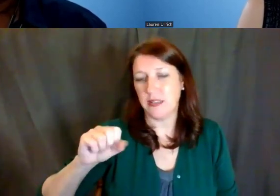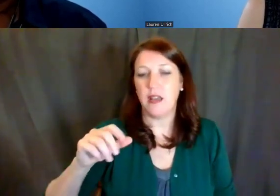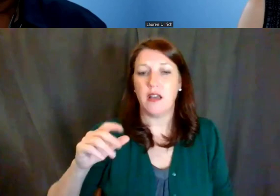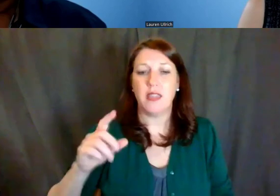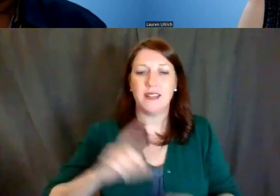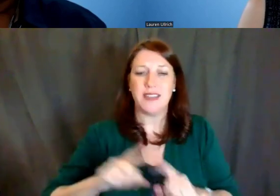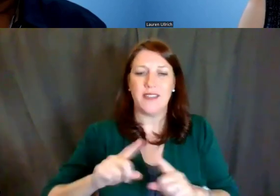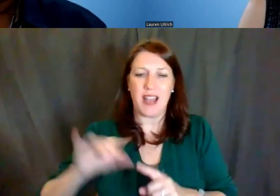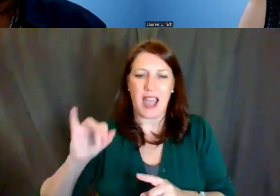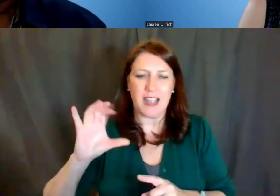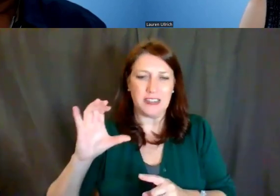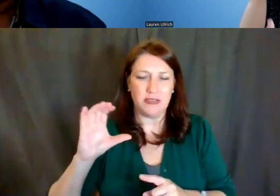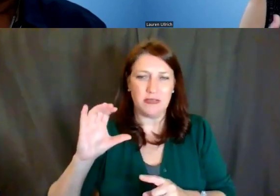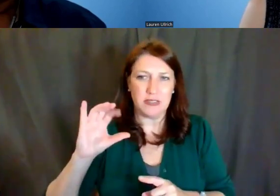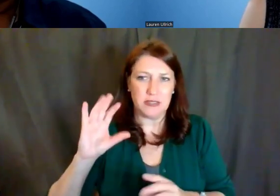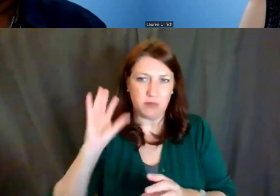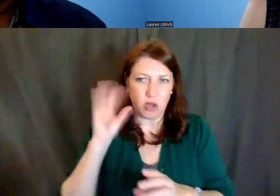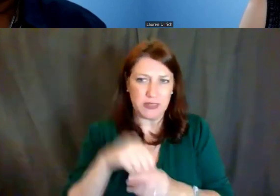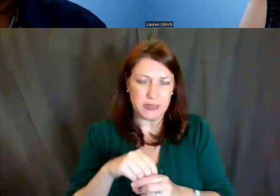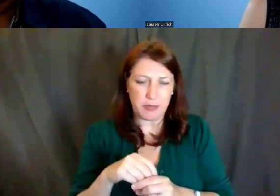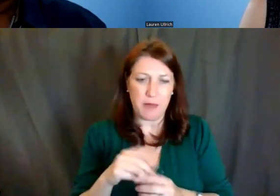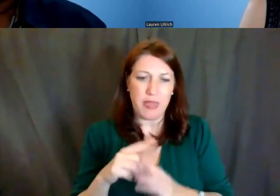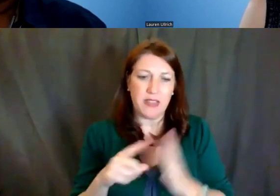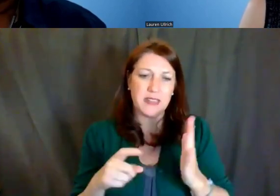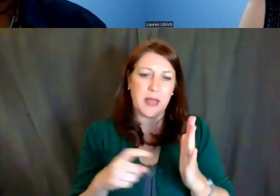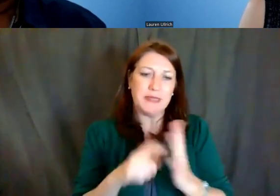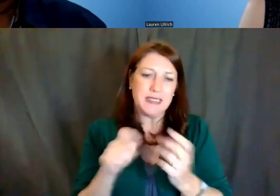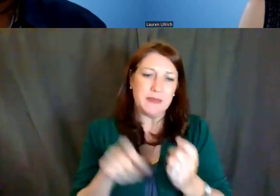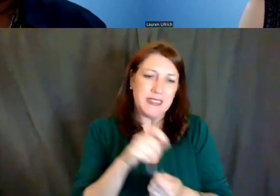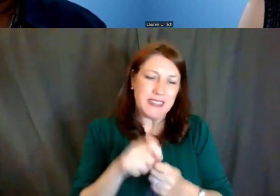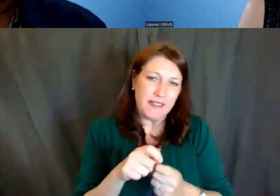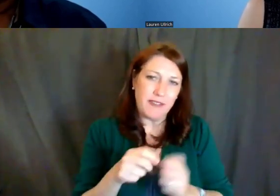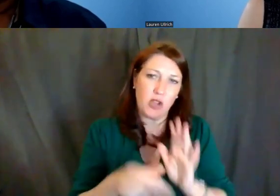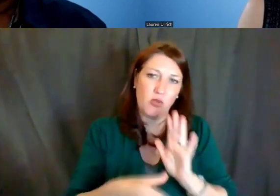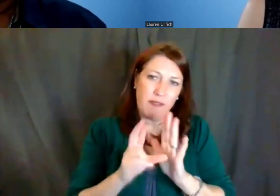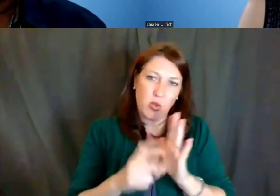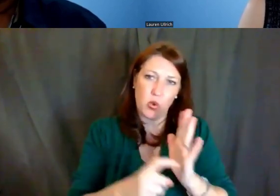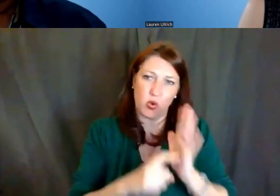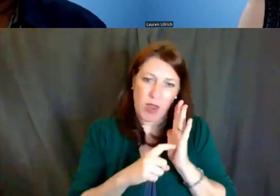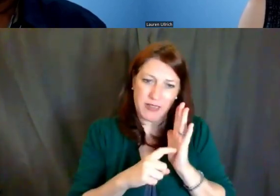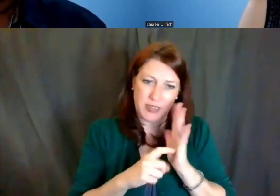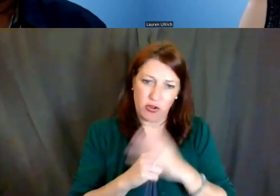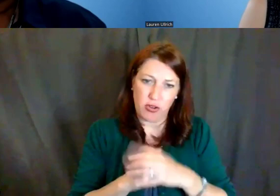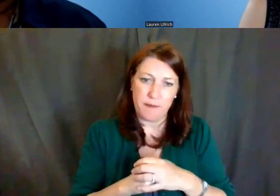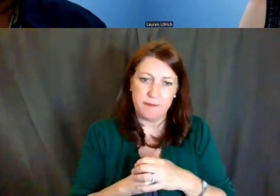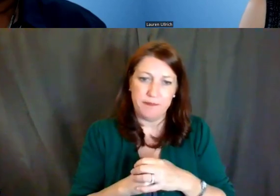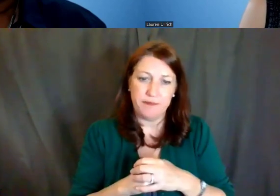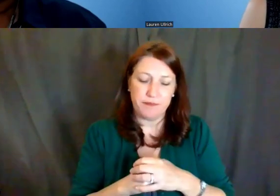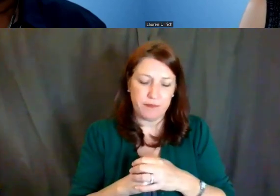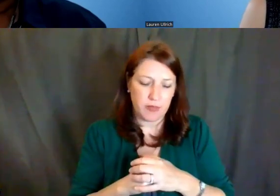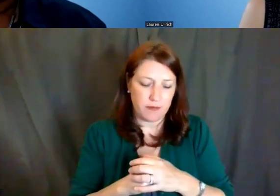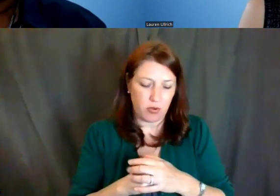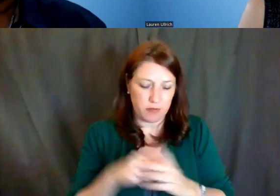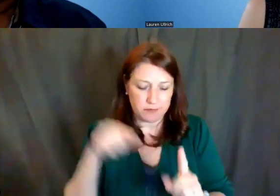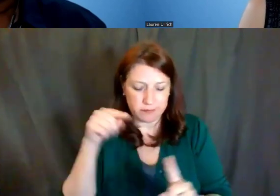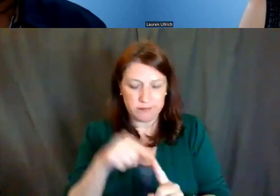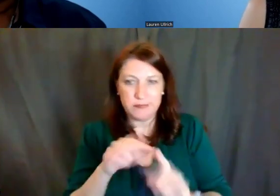there are quite a few specific review criteria related to diversity and diversity efforts